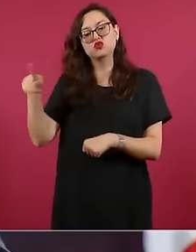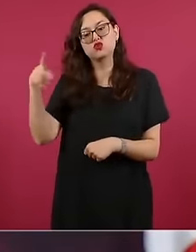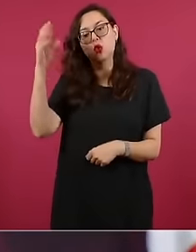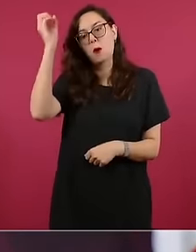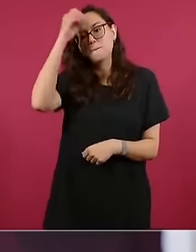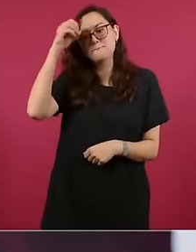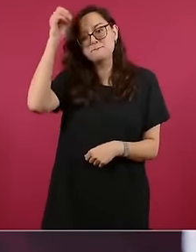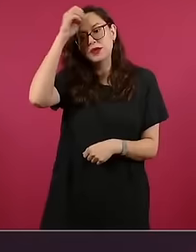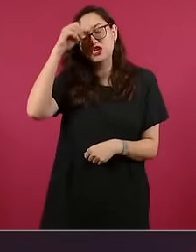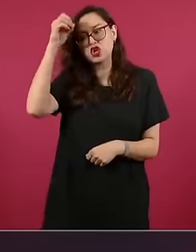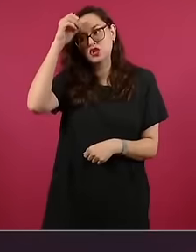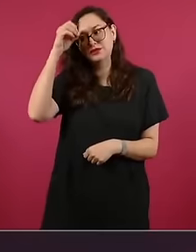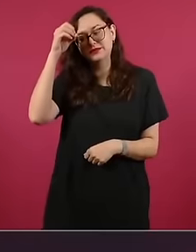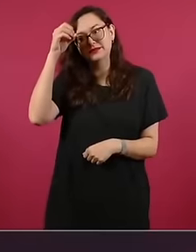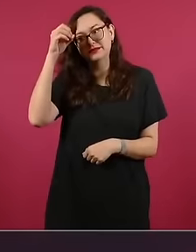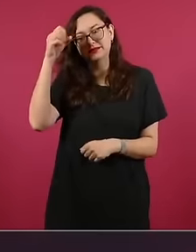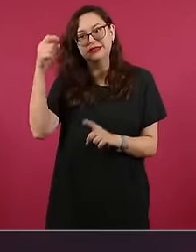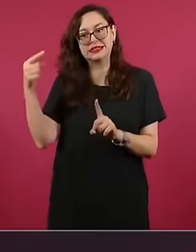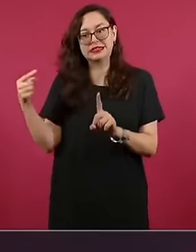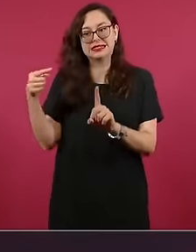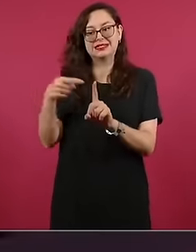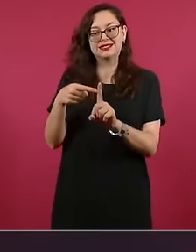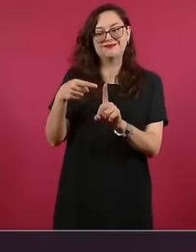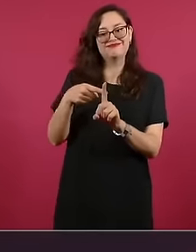and he defends us and